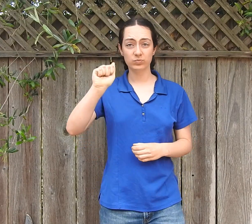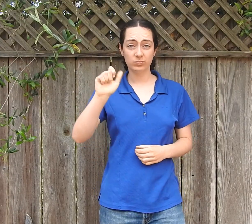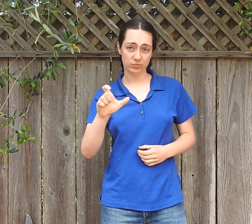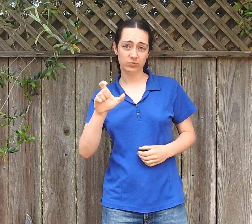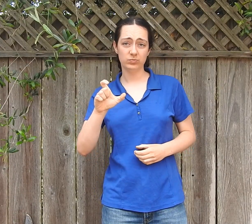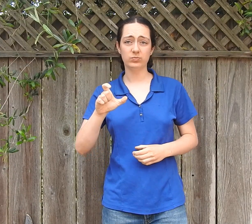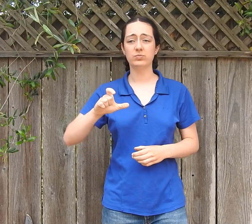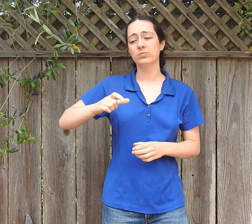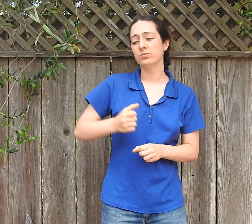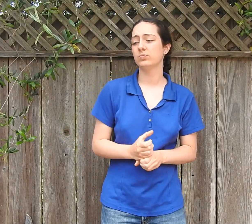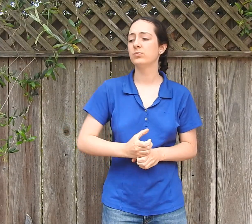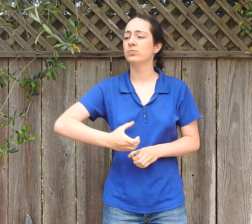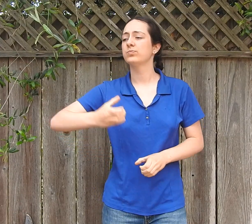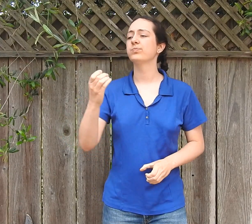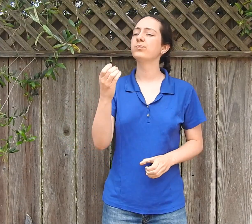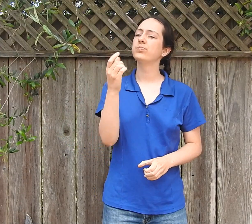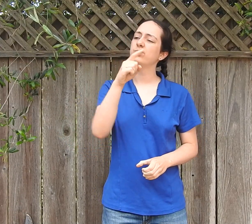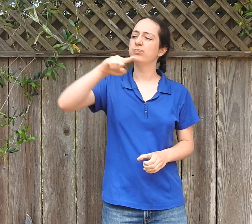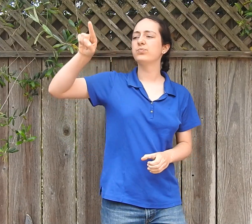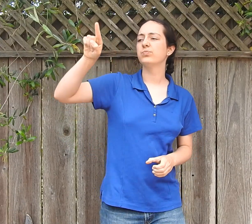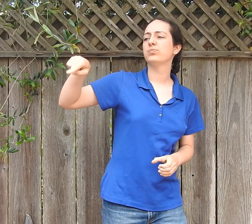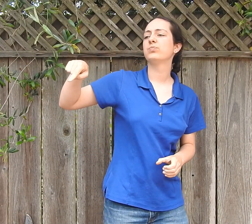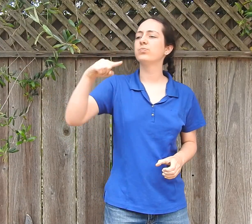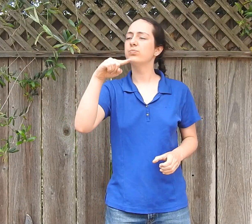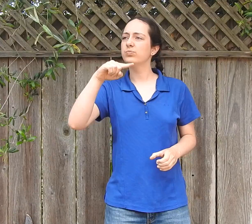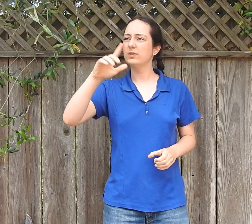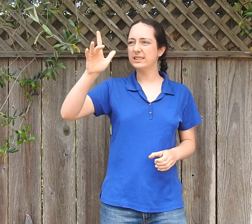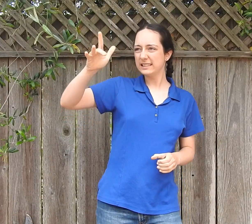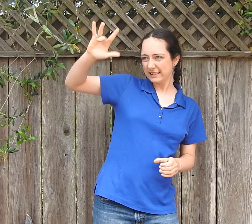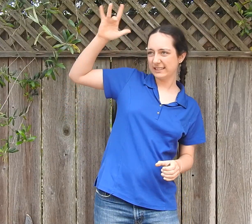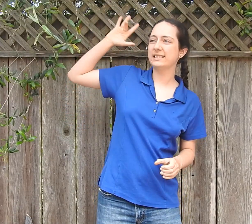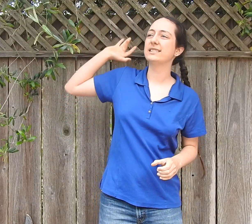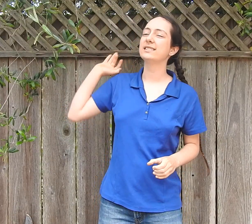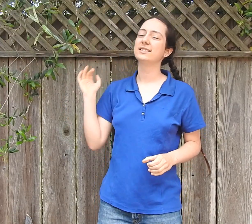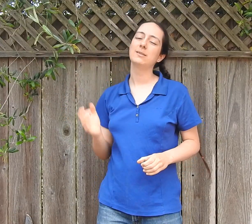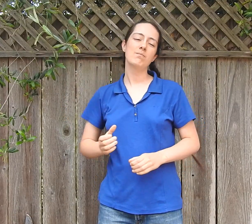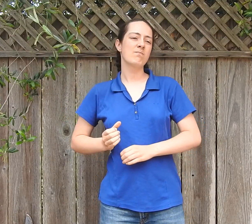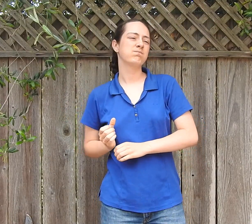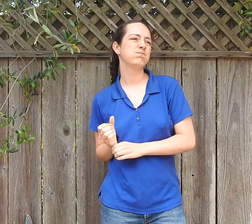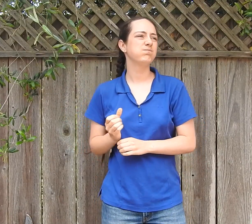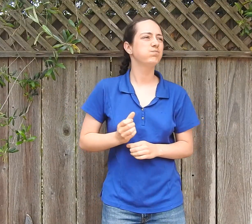He has an ax, with a thick handle and a razor sharp blade.